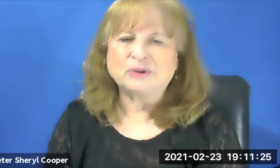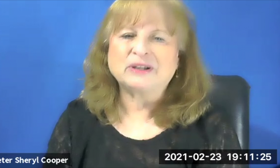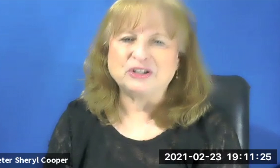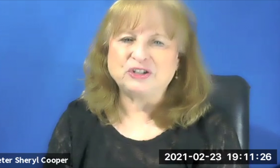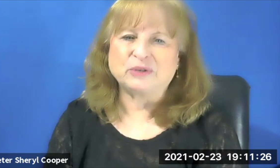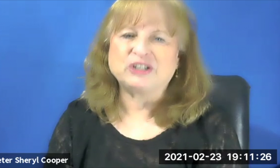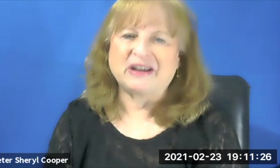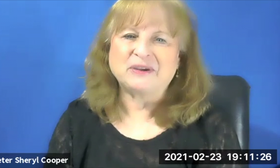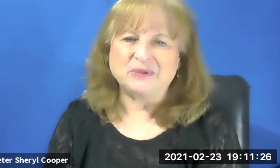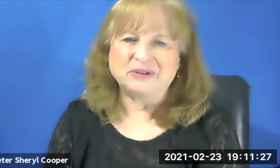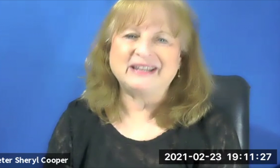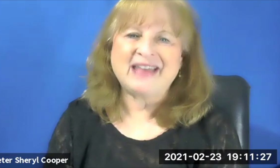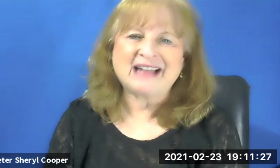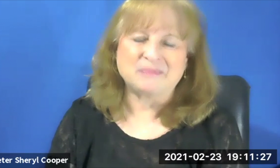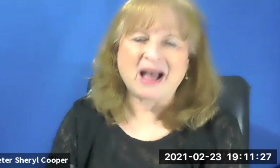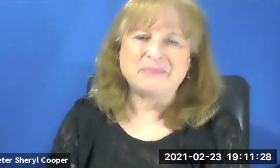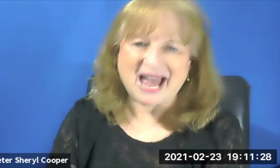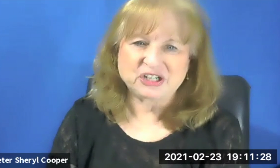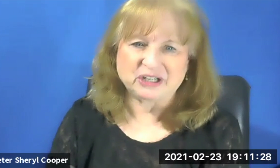I want to work in the Jewish deaf community. That's my passion